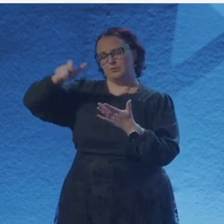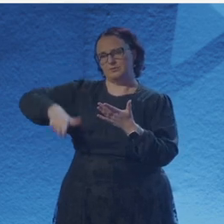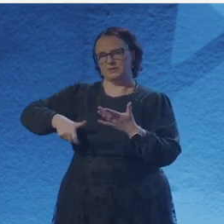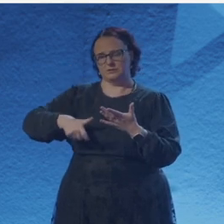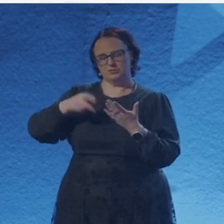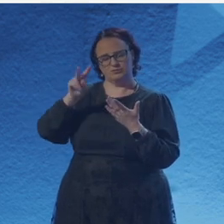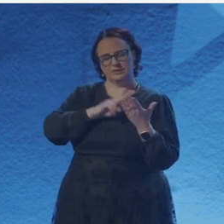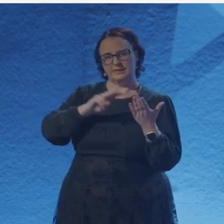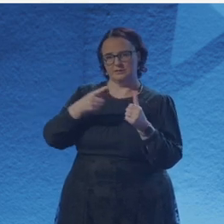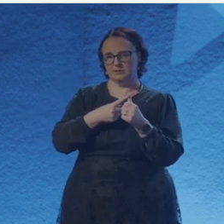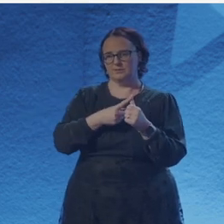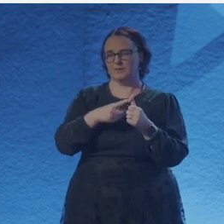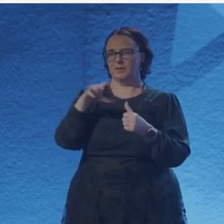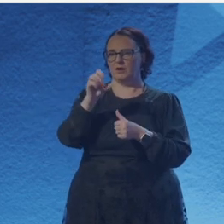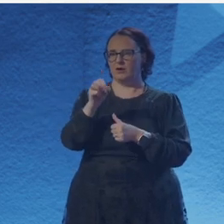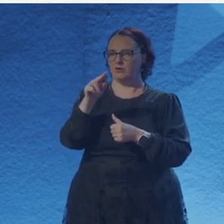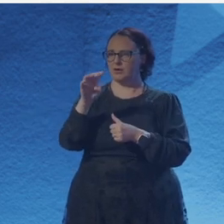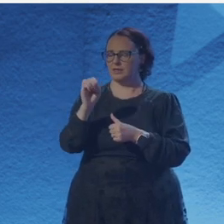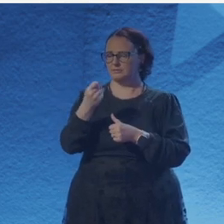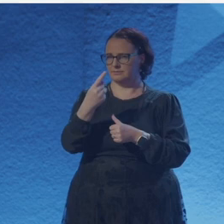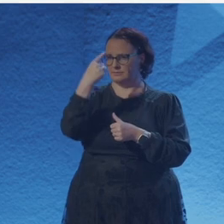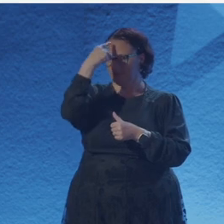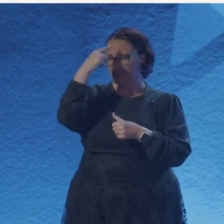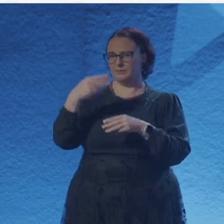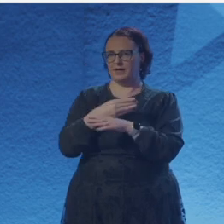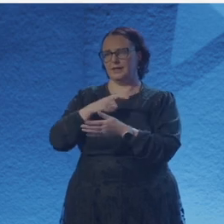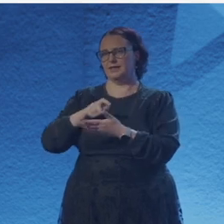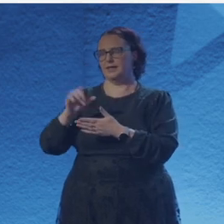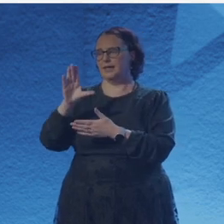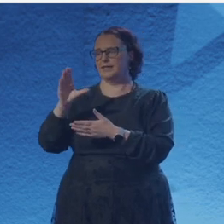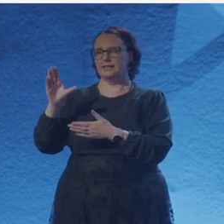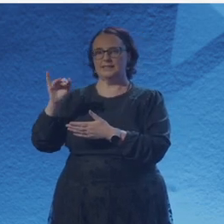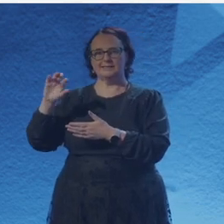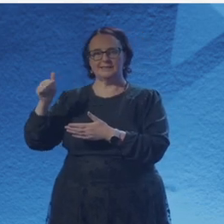there's also recordings of previous events at the back page of the pamphlet is a link where you can find everything.